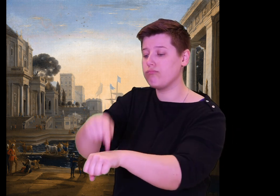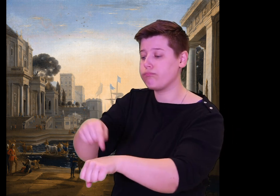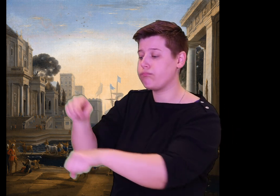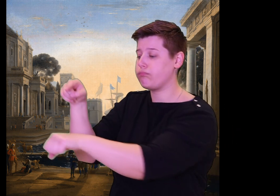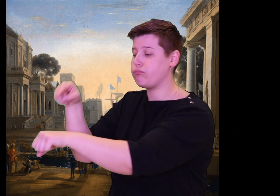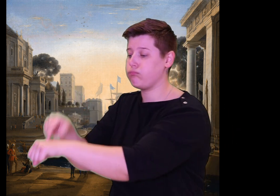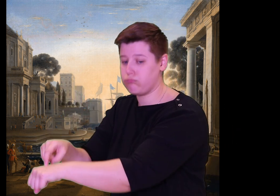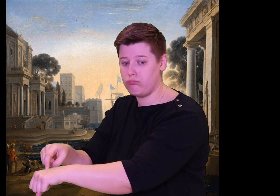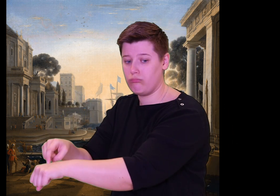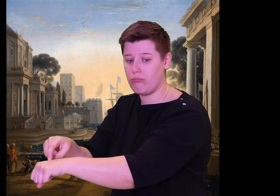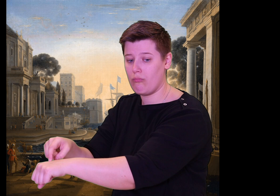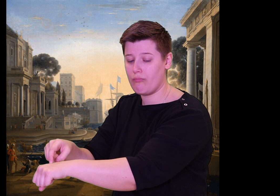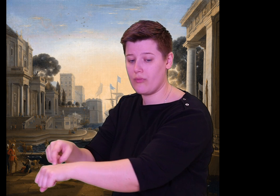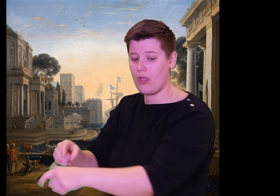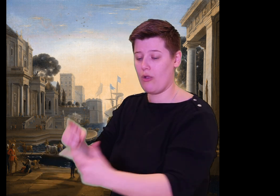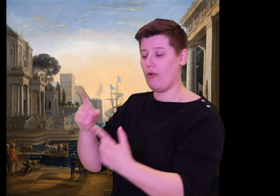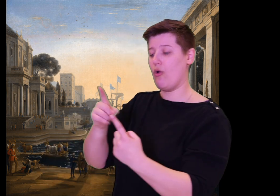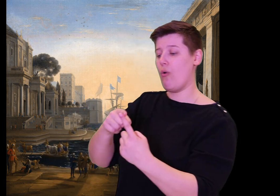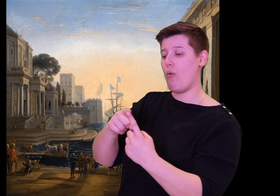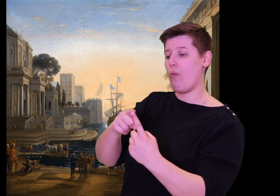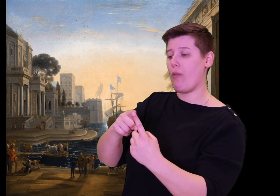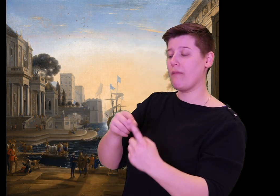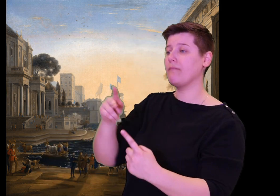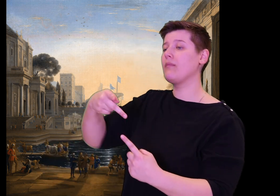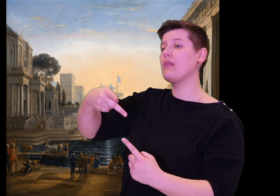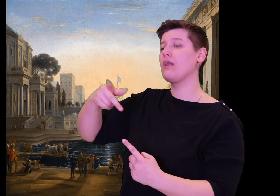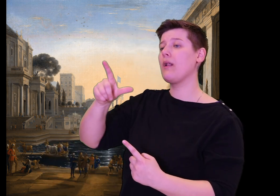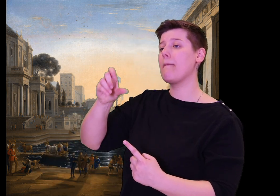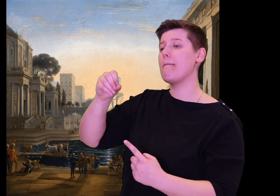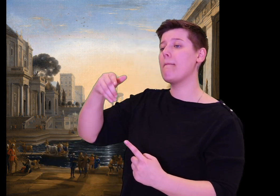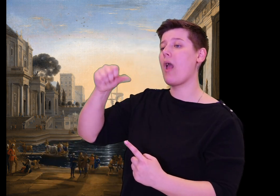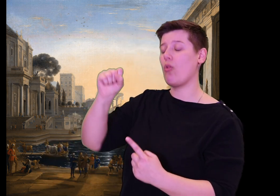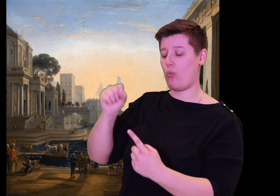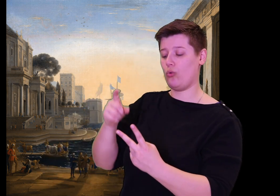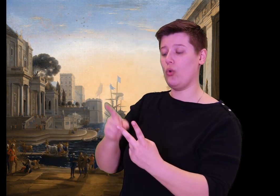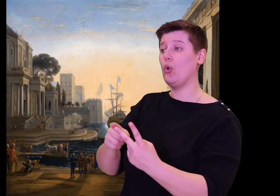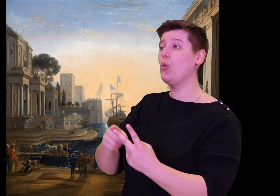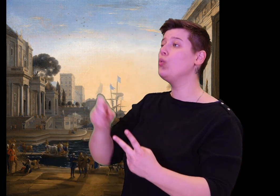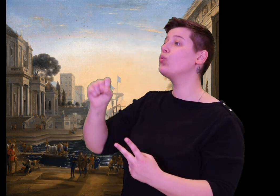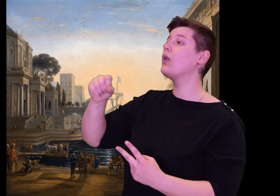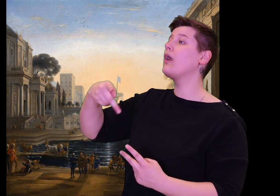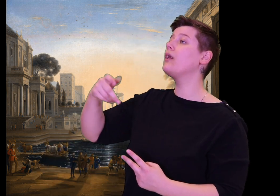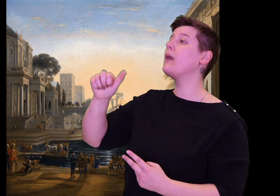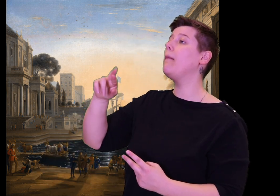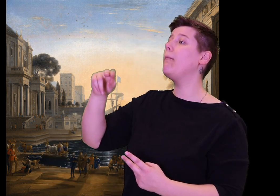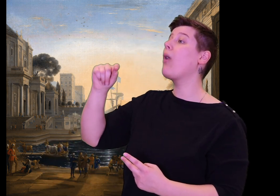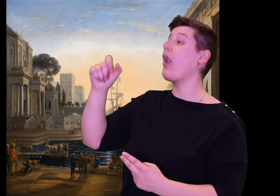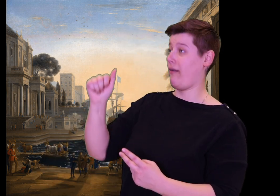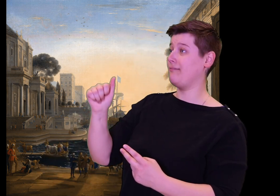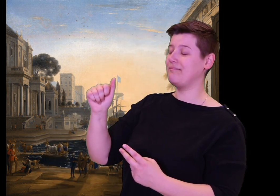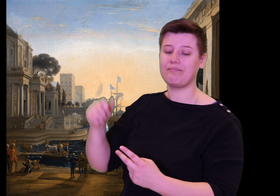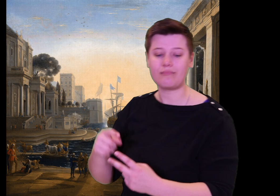Telemachus was sitting with them, feeling dejected. In his mind he saw visions of